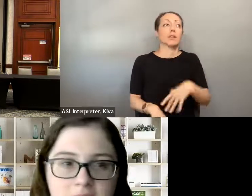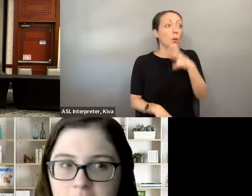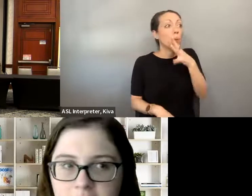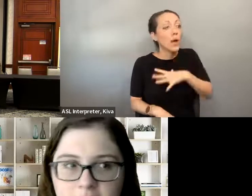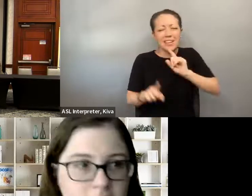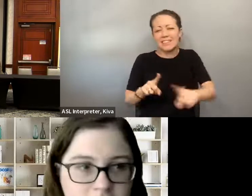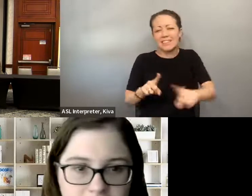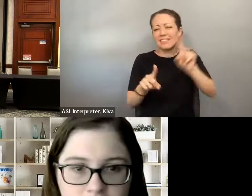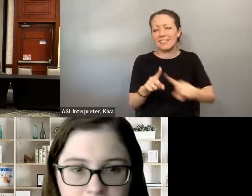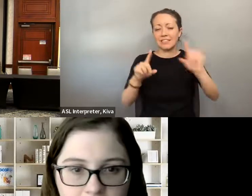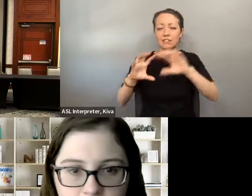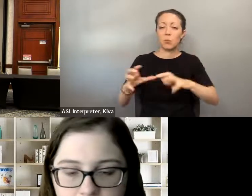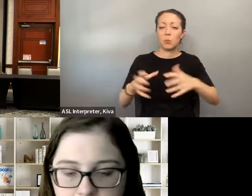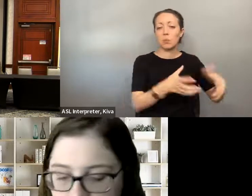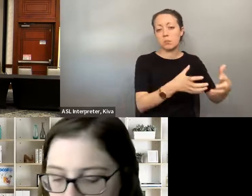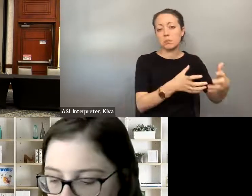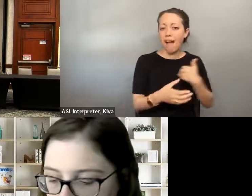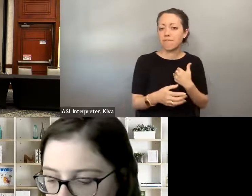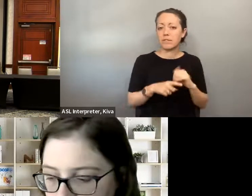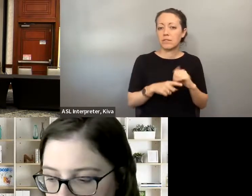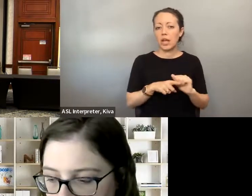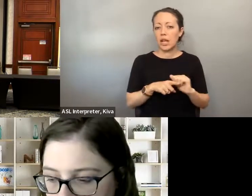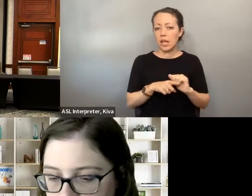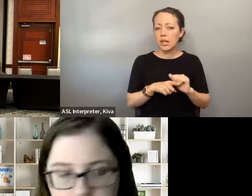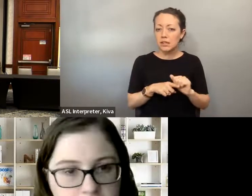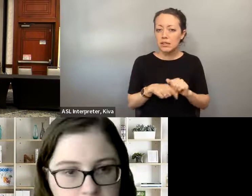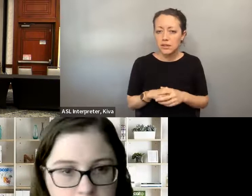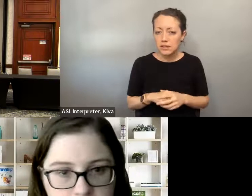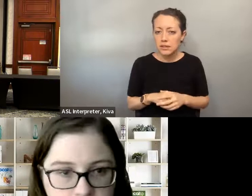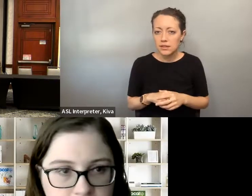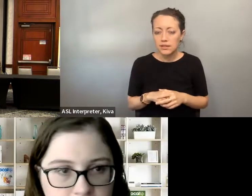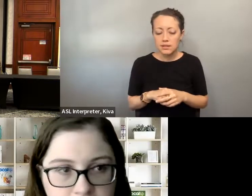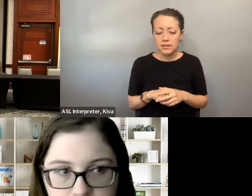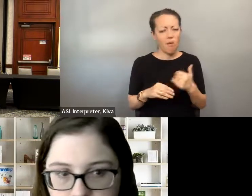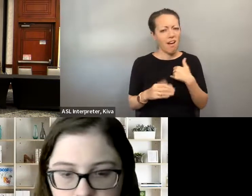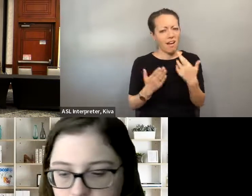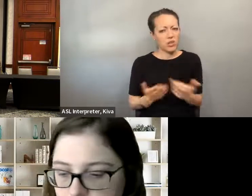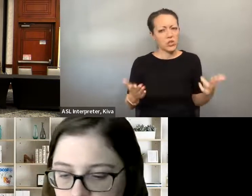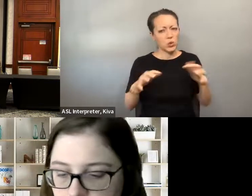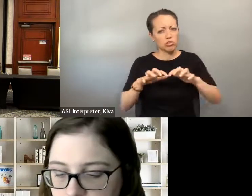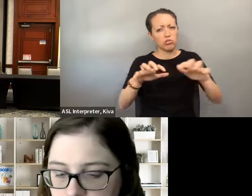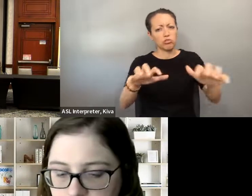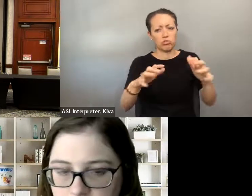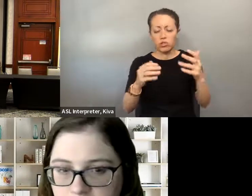identity. There are trainings tailored towards candidates of color, the LGBTQ community, to women, so there are many